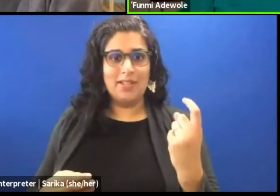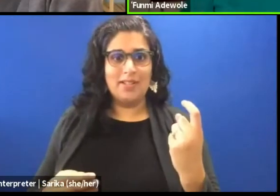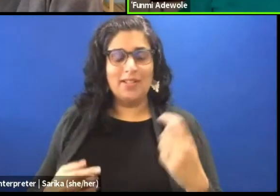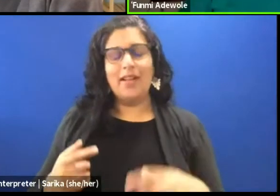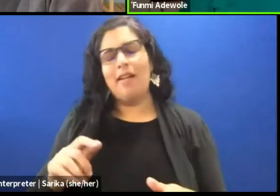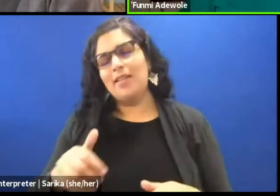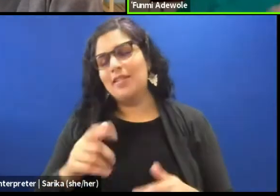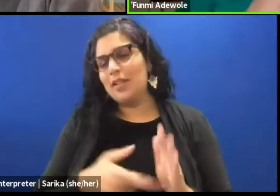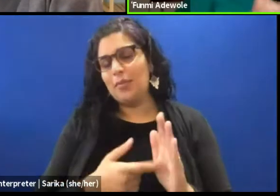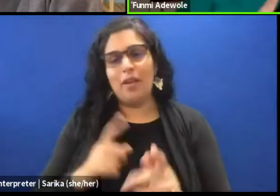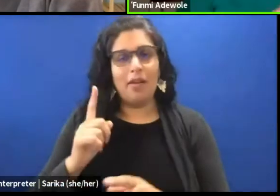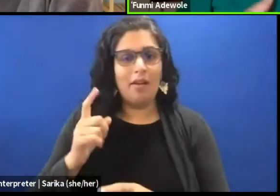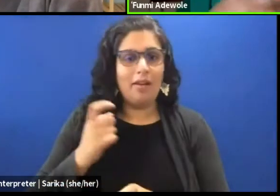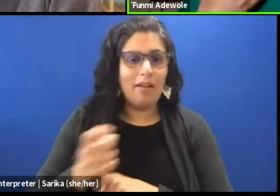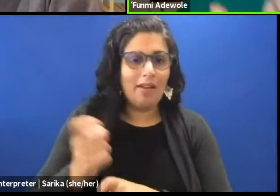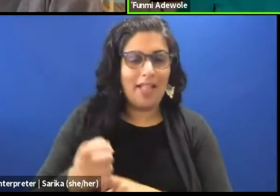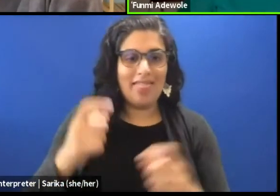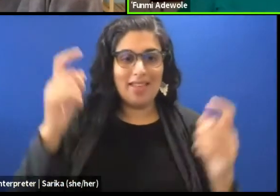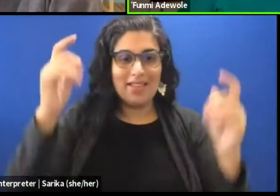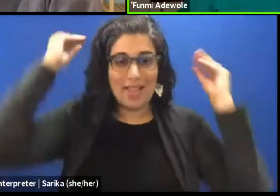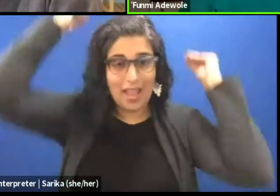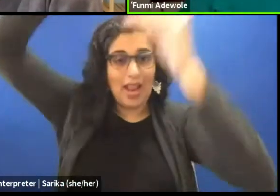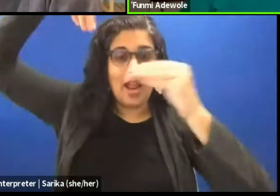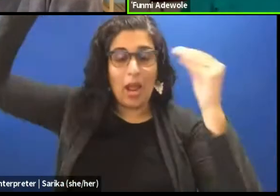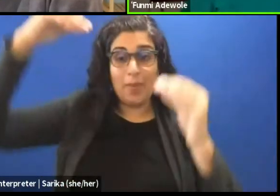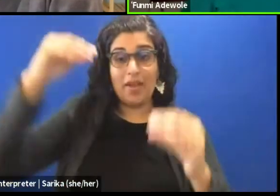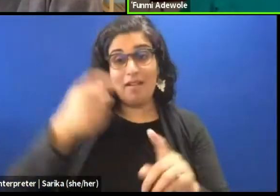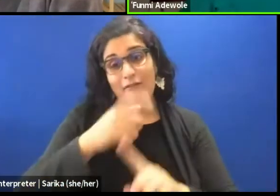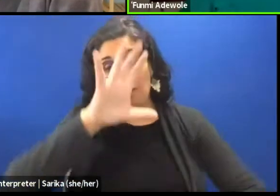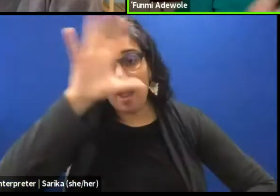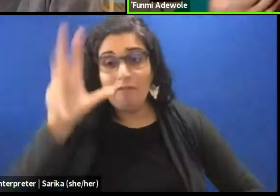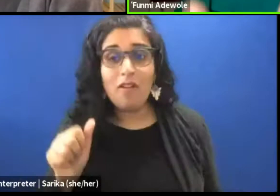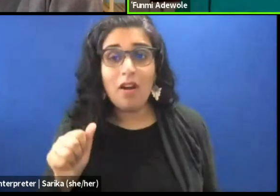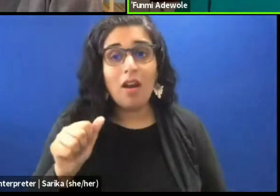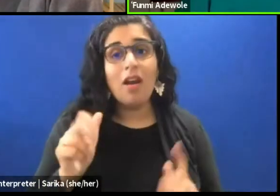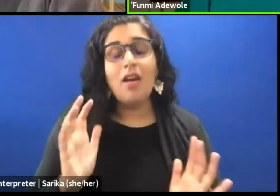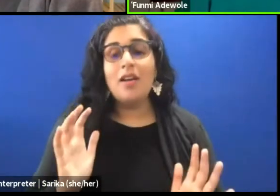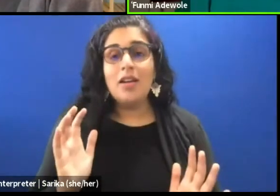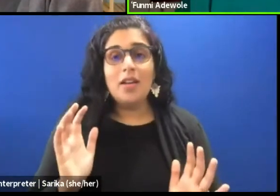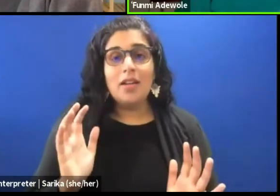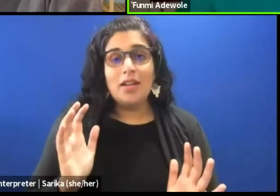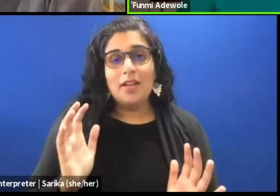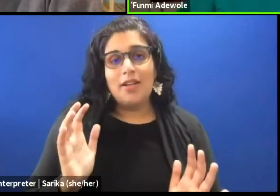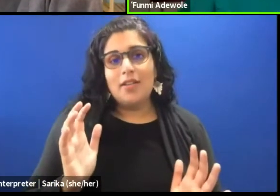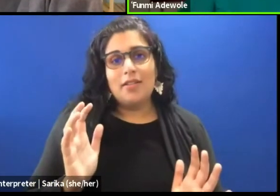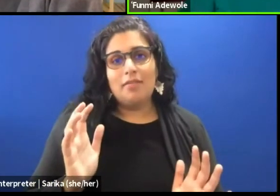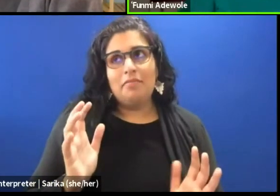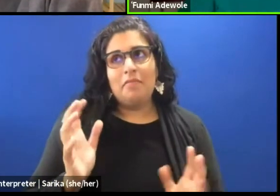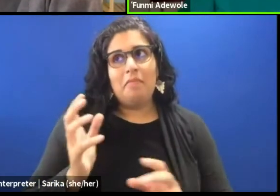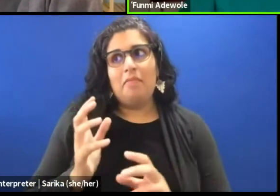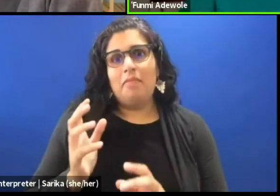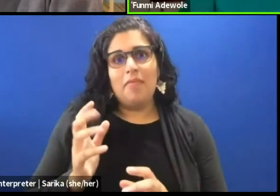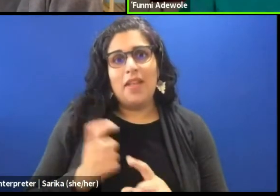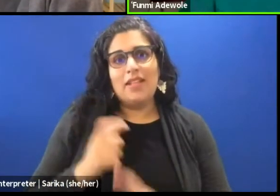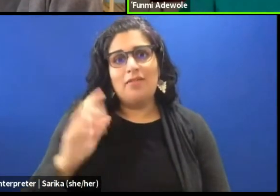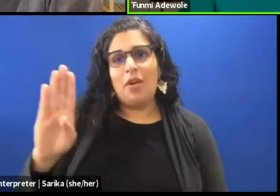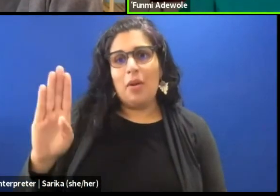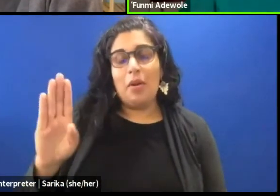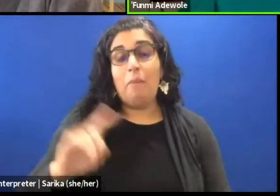and she says, that this head wrap is an African head wrap, and it's made in Belgium, you know.